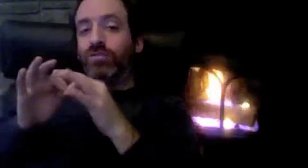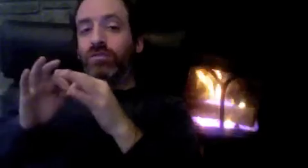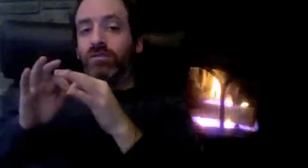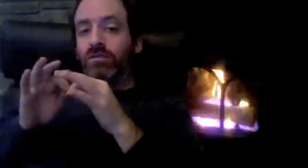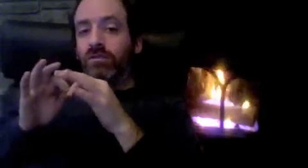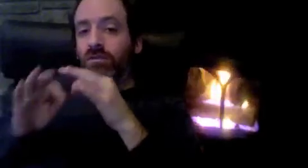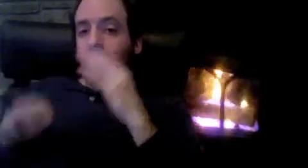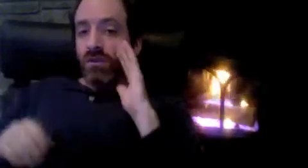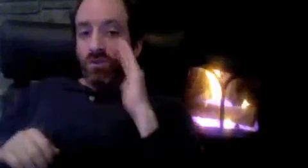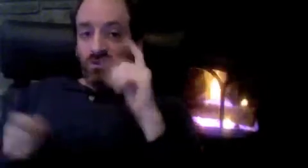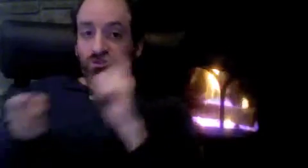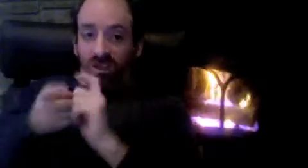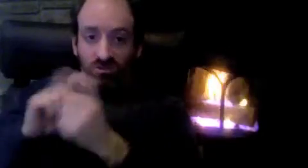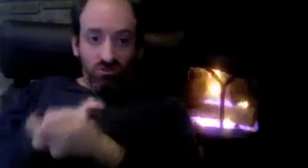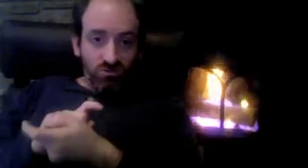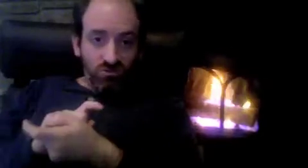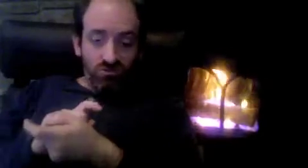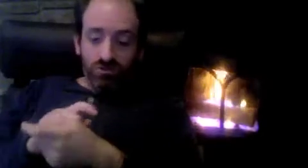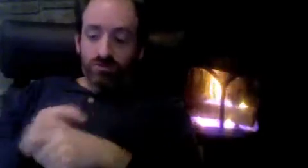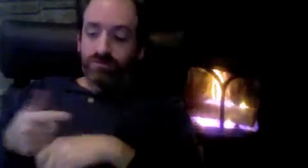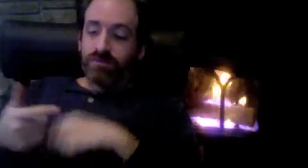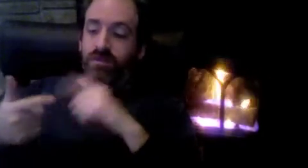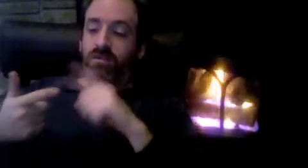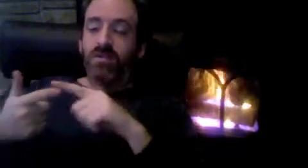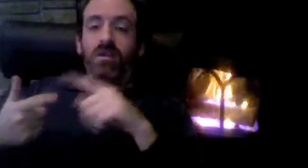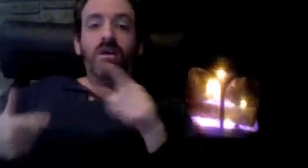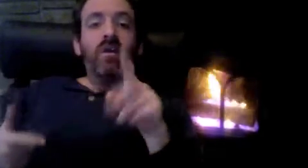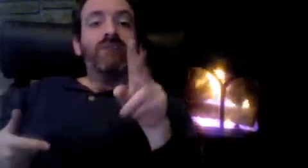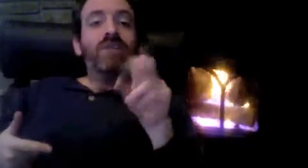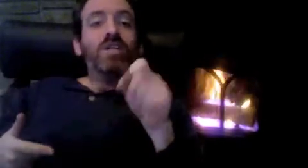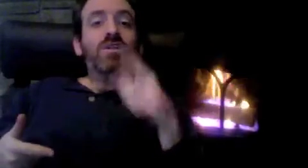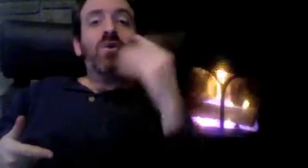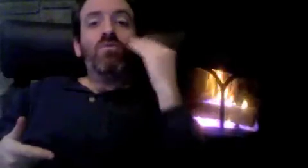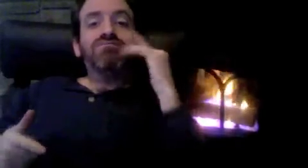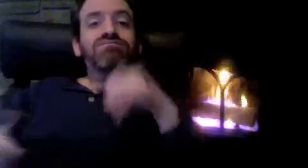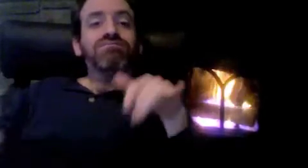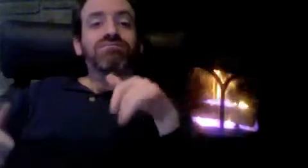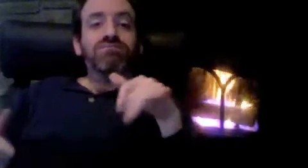If so, bear in mind - the service quality you used to know will change,